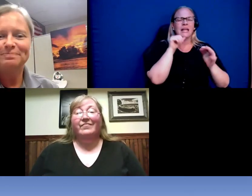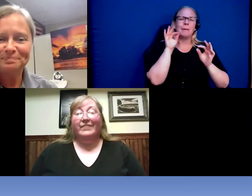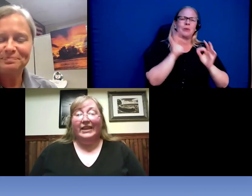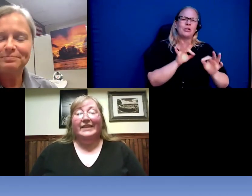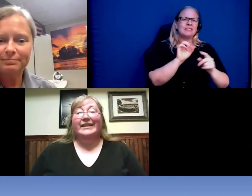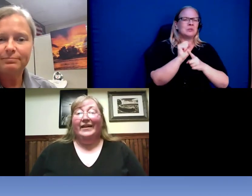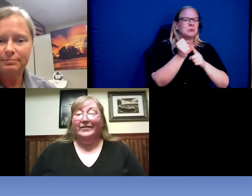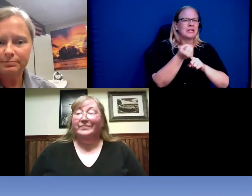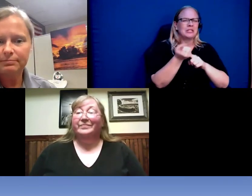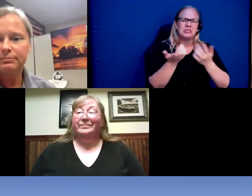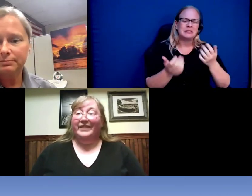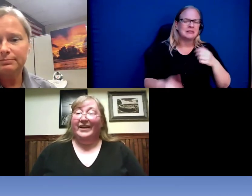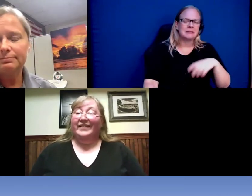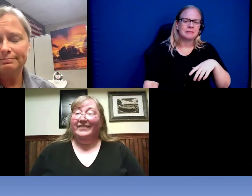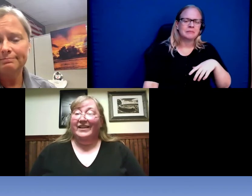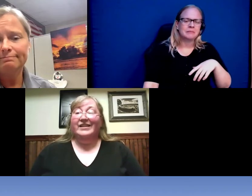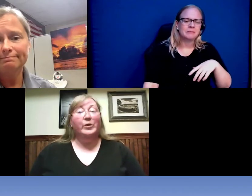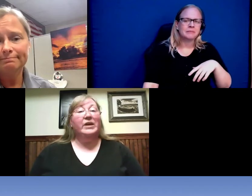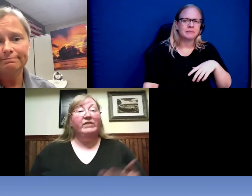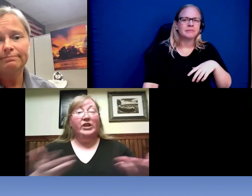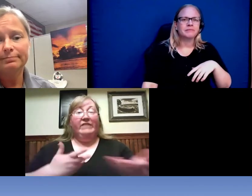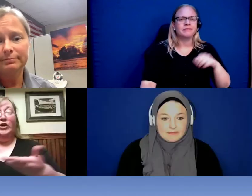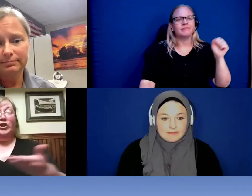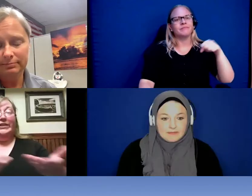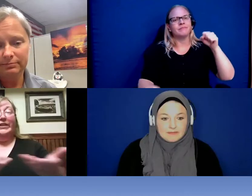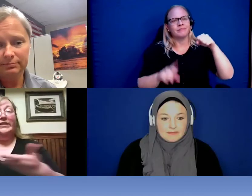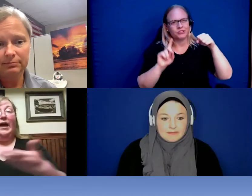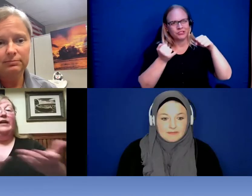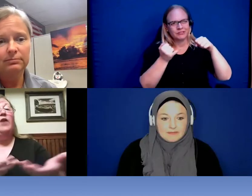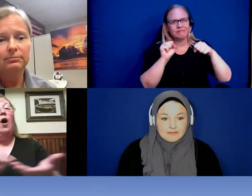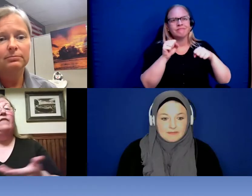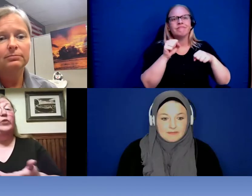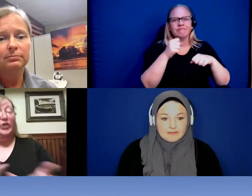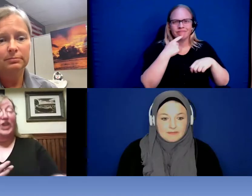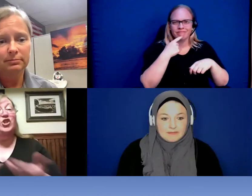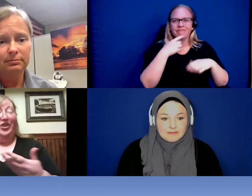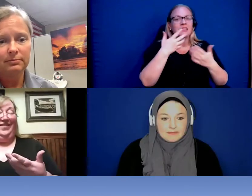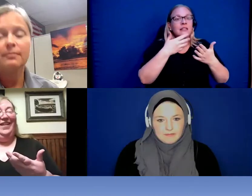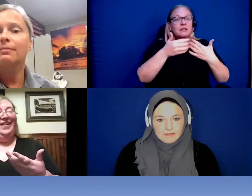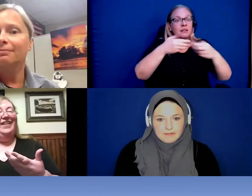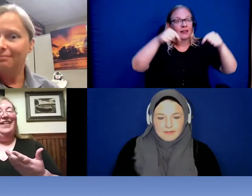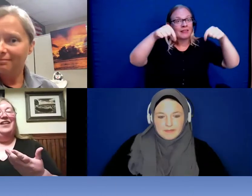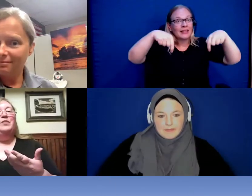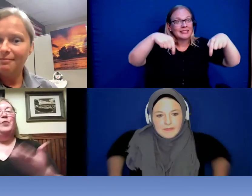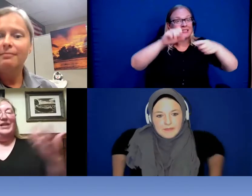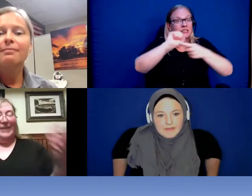Yeah. So even just this kind of conversation brings up